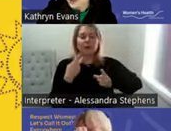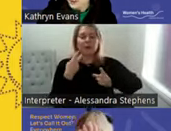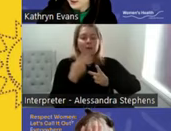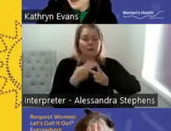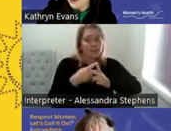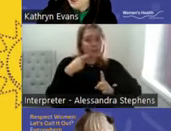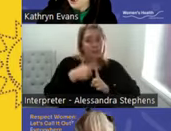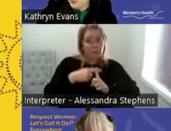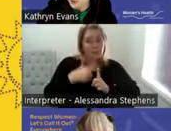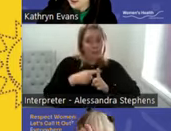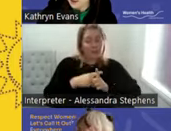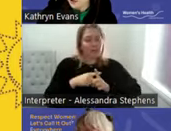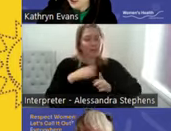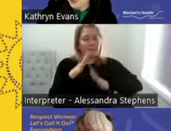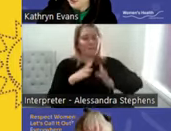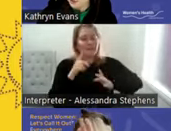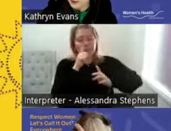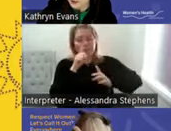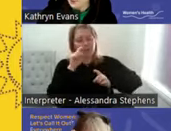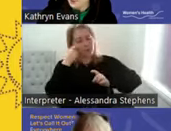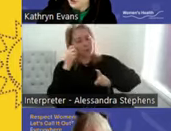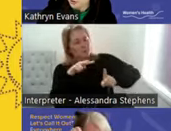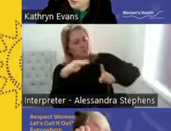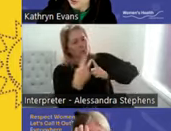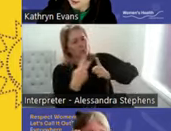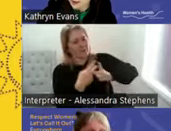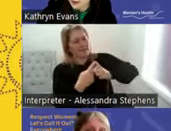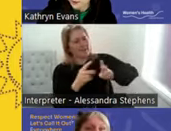stigma and support women in achieving fulfilling and pleasurable sex lives.